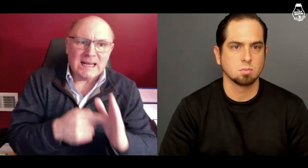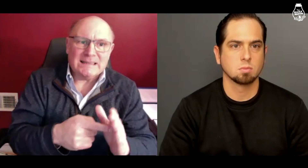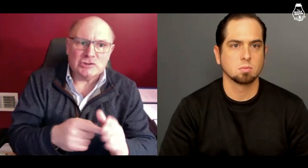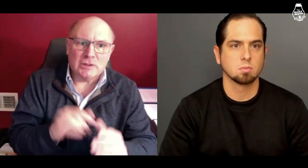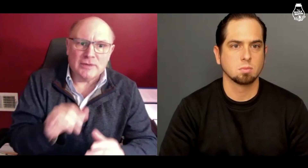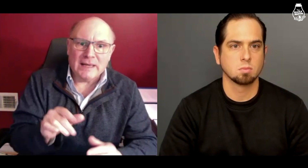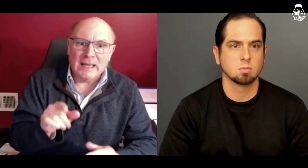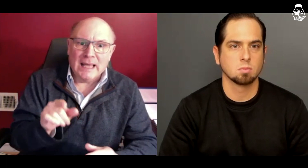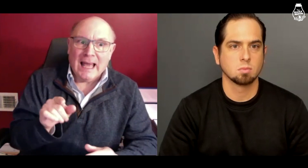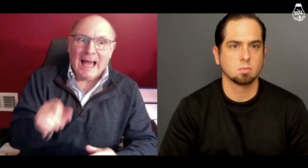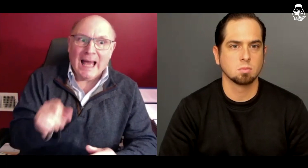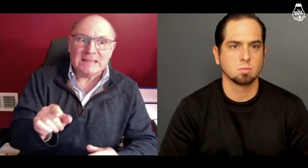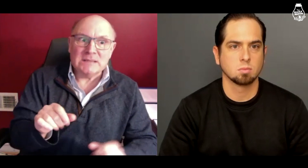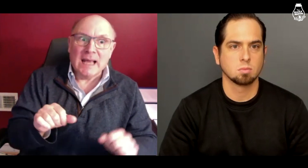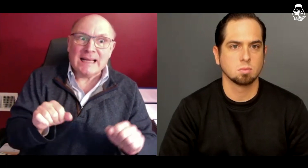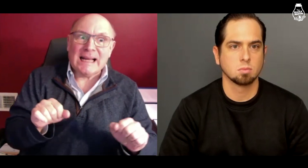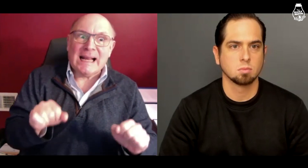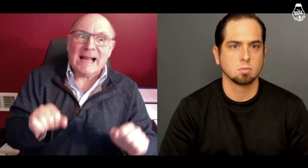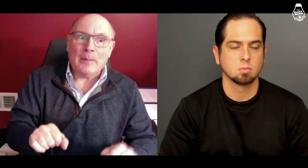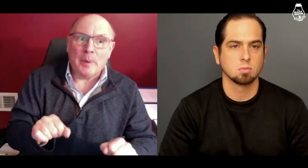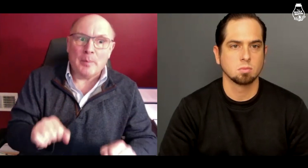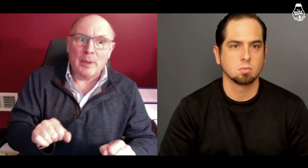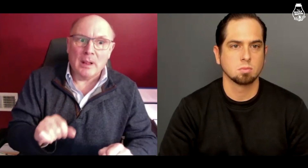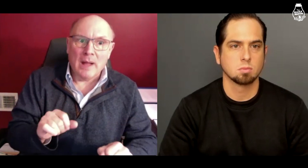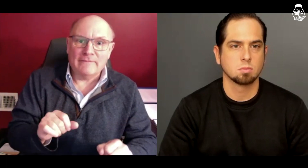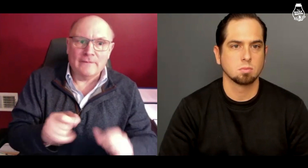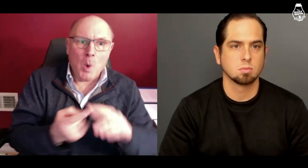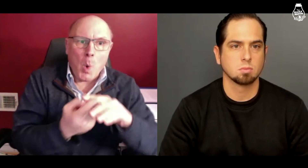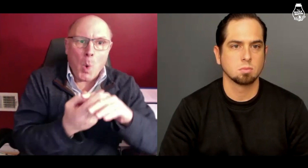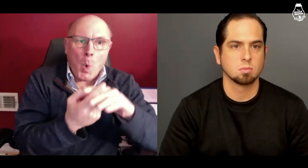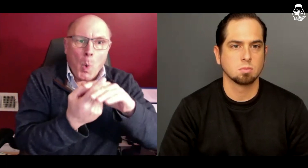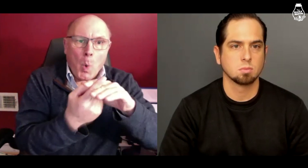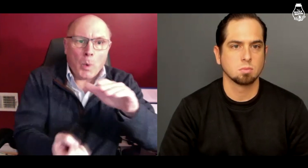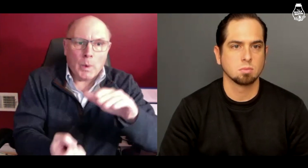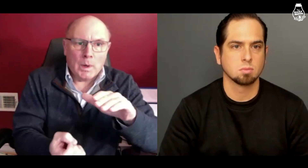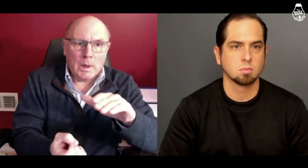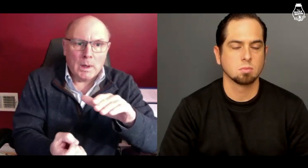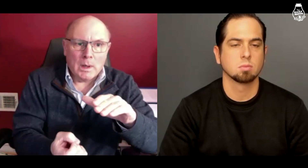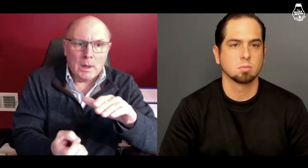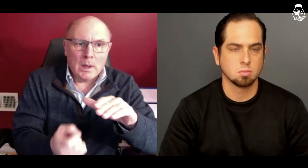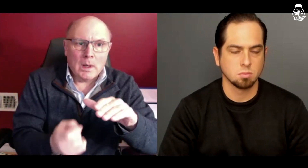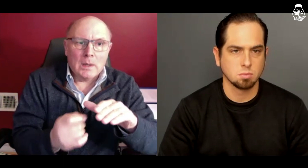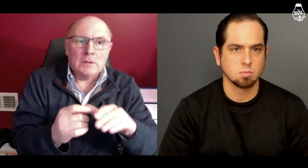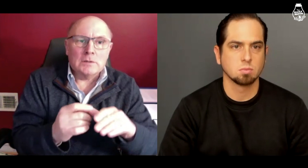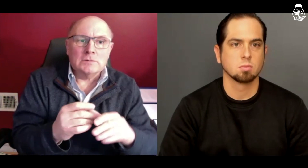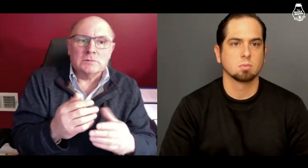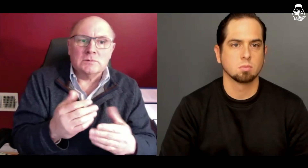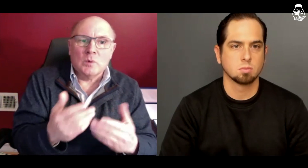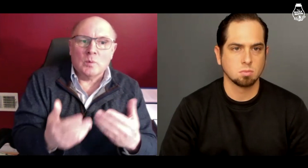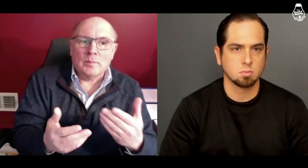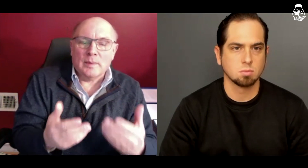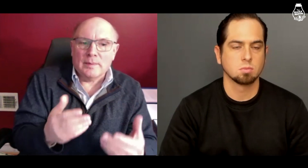It shows that he is capable of disappearing.